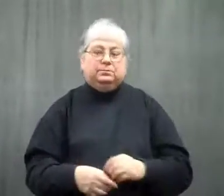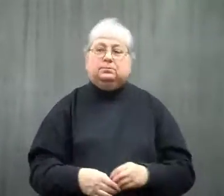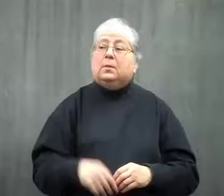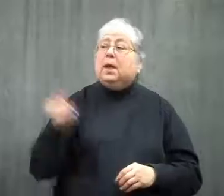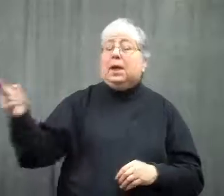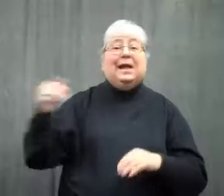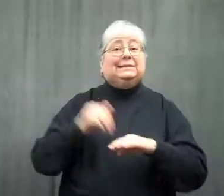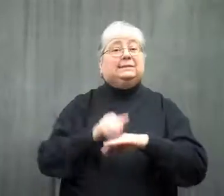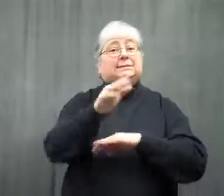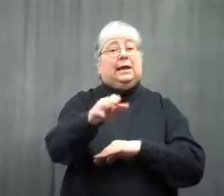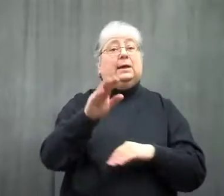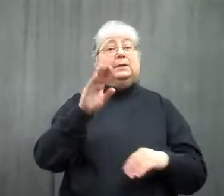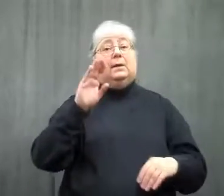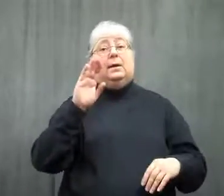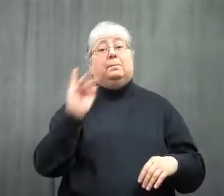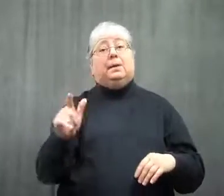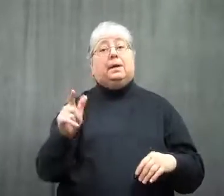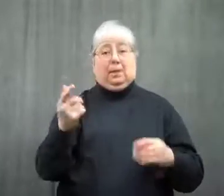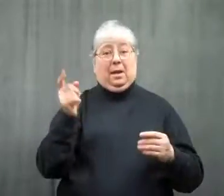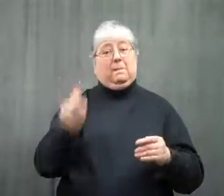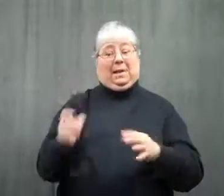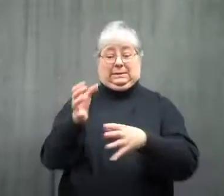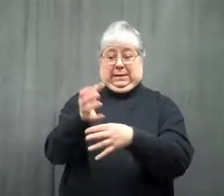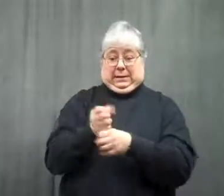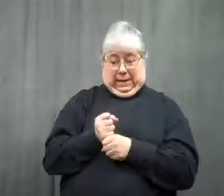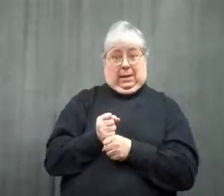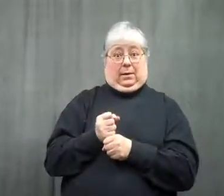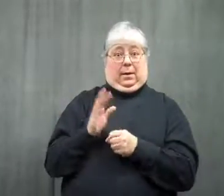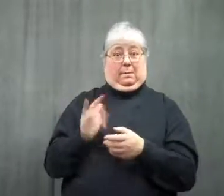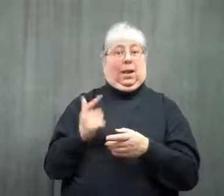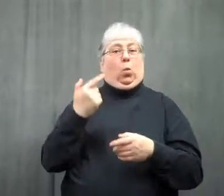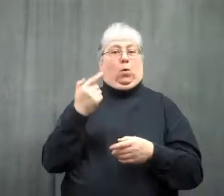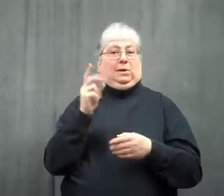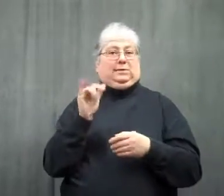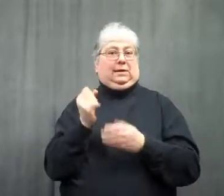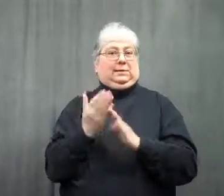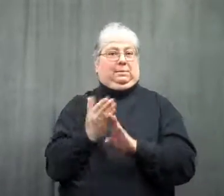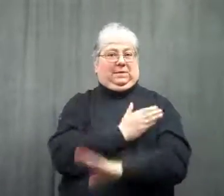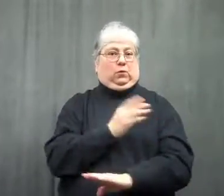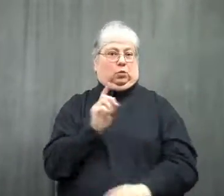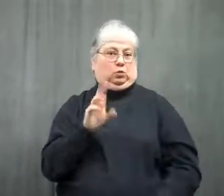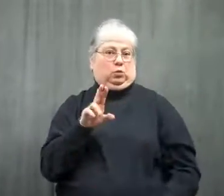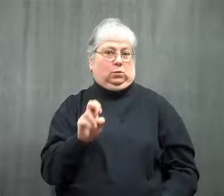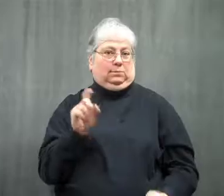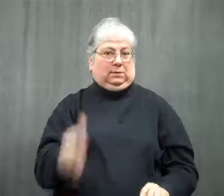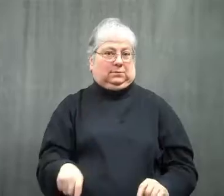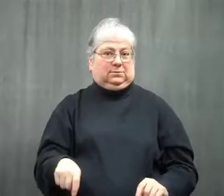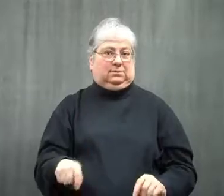They have to send the bill so that you receive it 21 days before it's due.